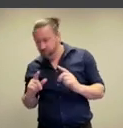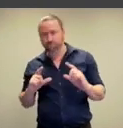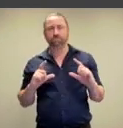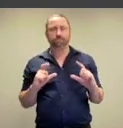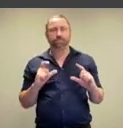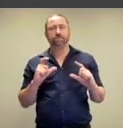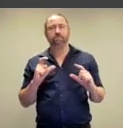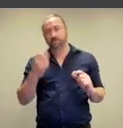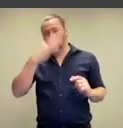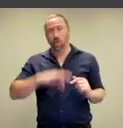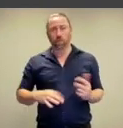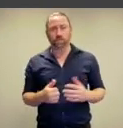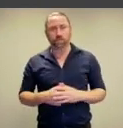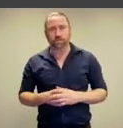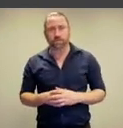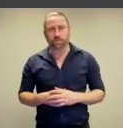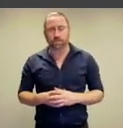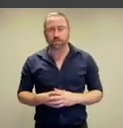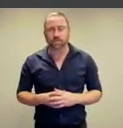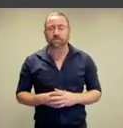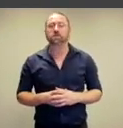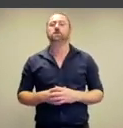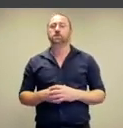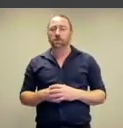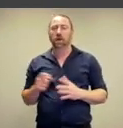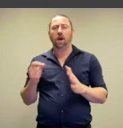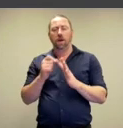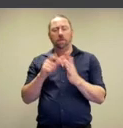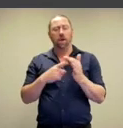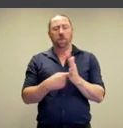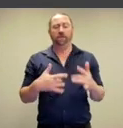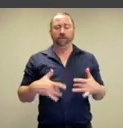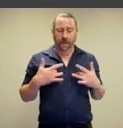take a photograph